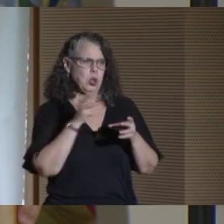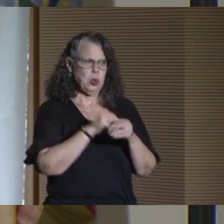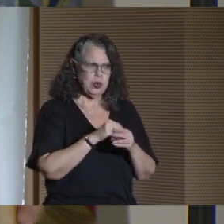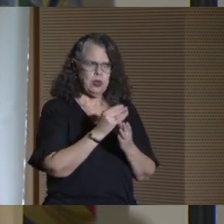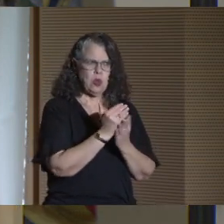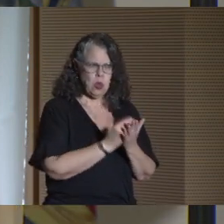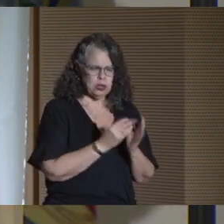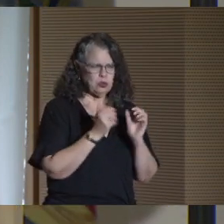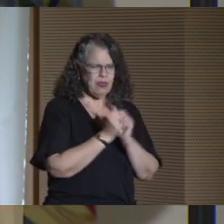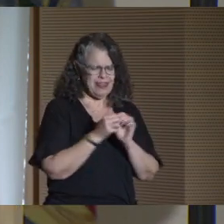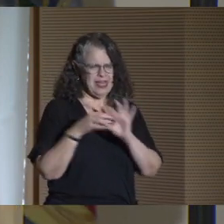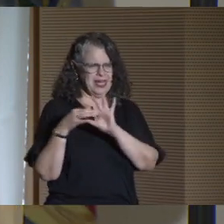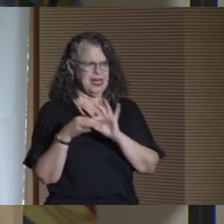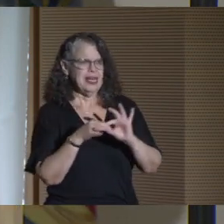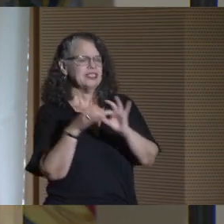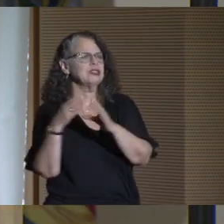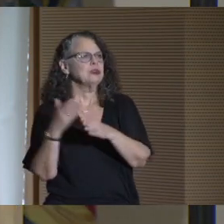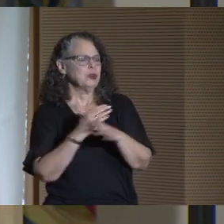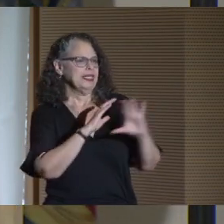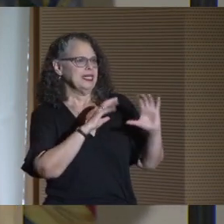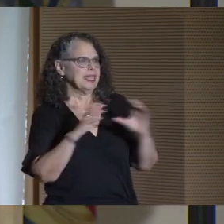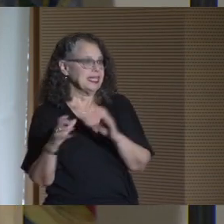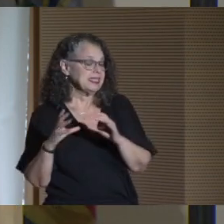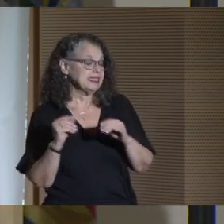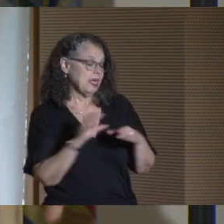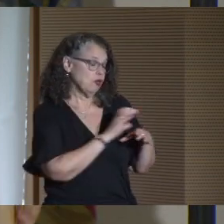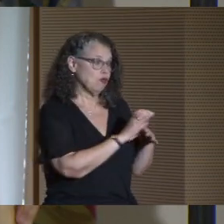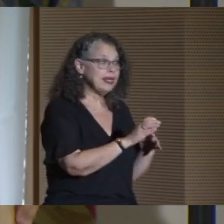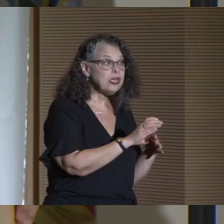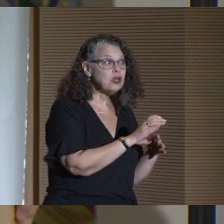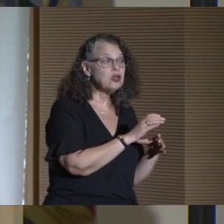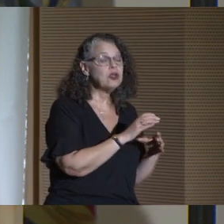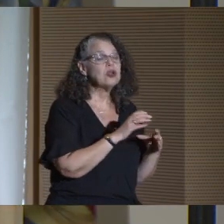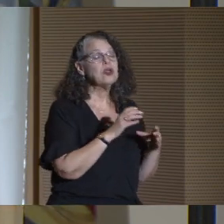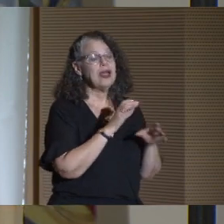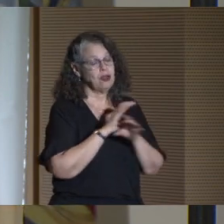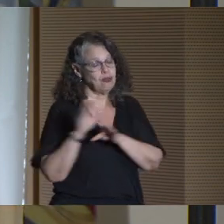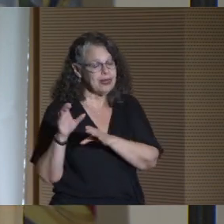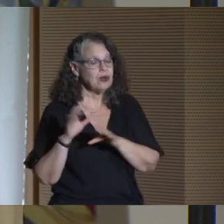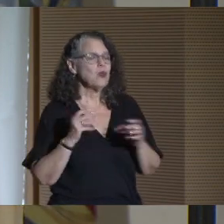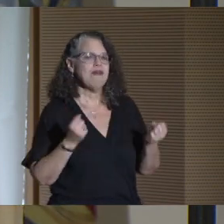to include that connection between classes and career, and we have a number of them in the audience,